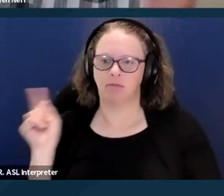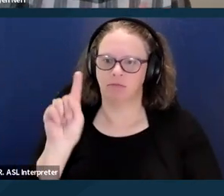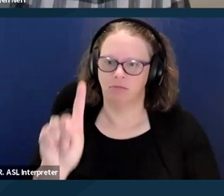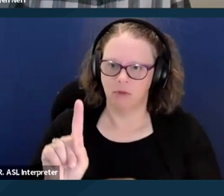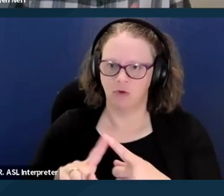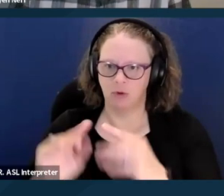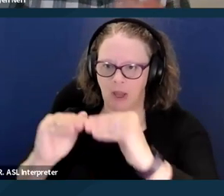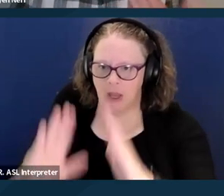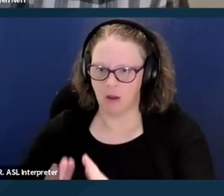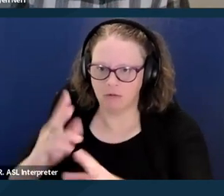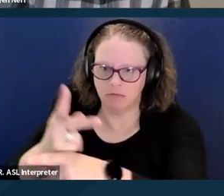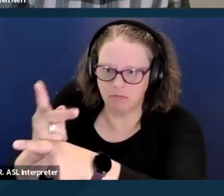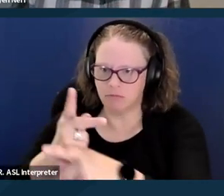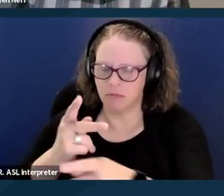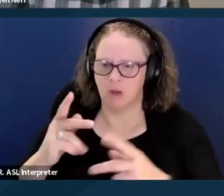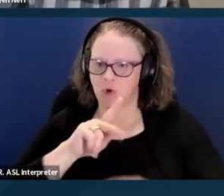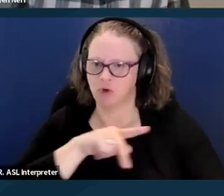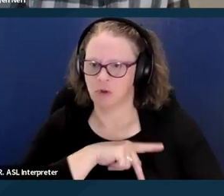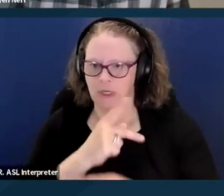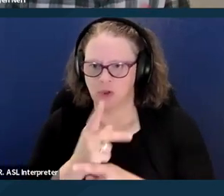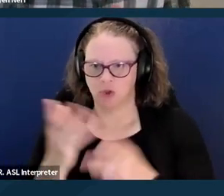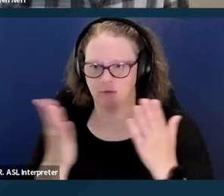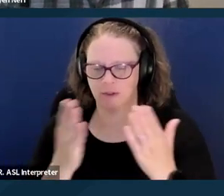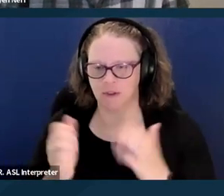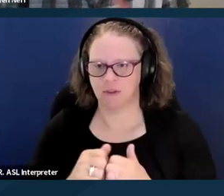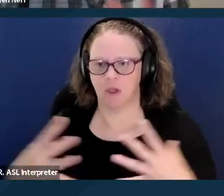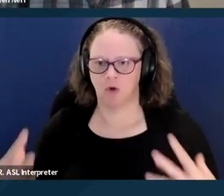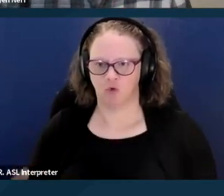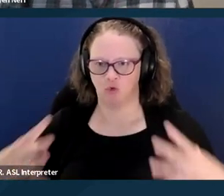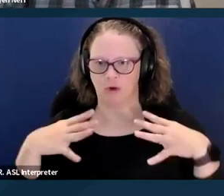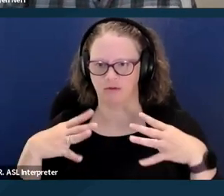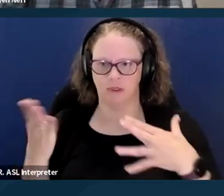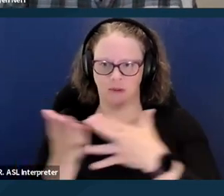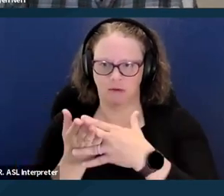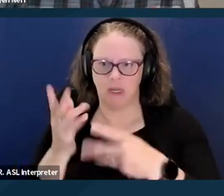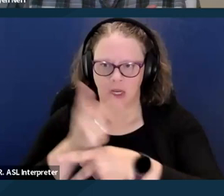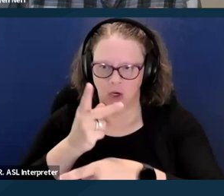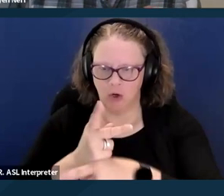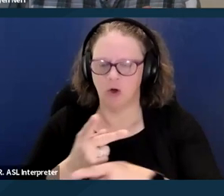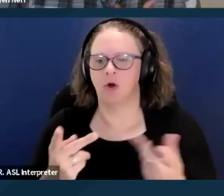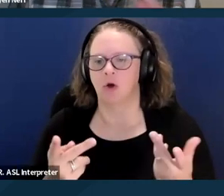respite care, which as Sylvia talked about before enables a family member who might be